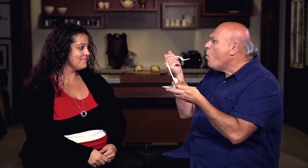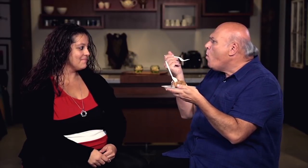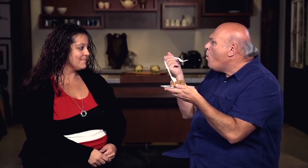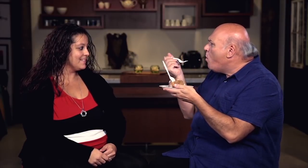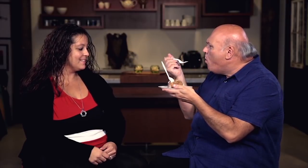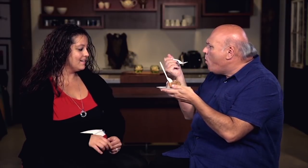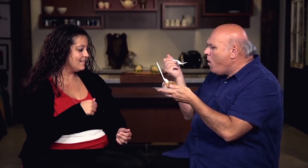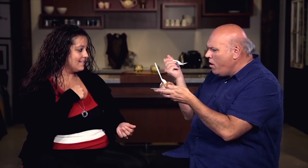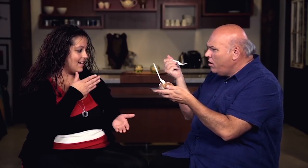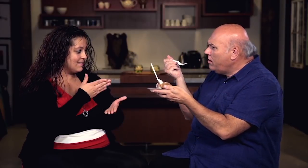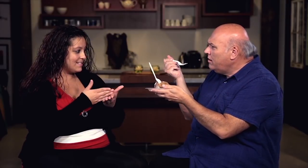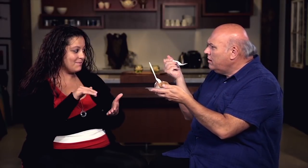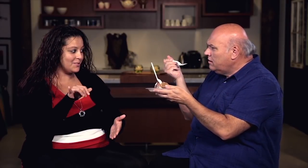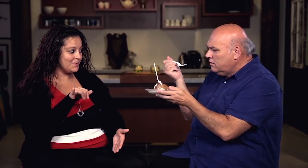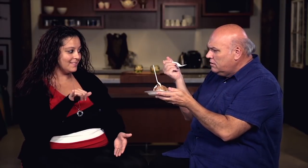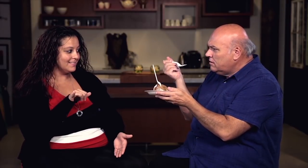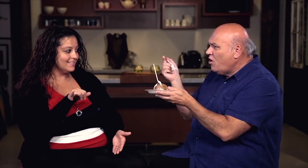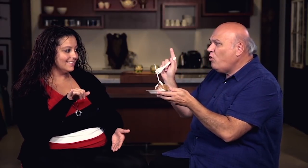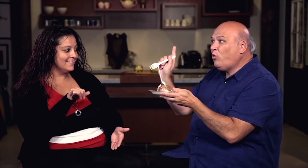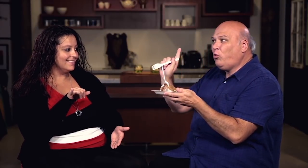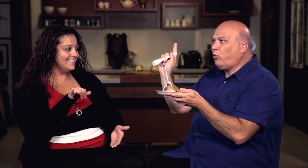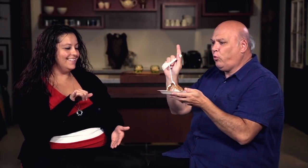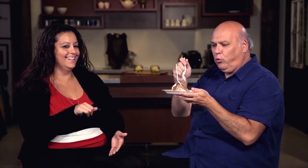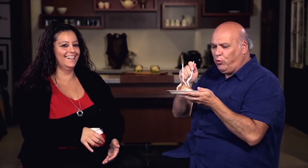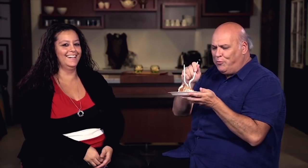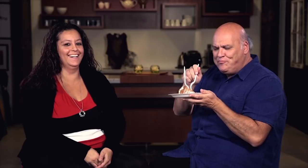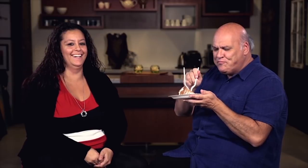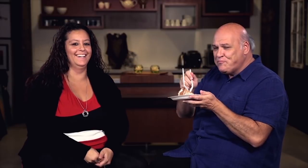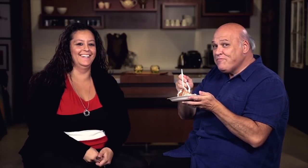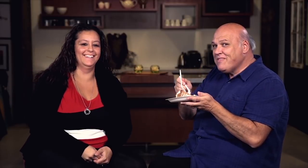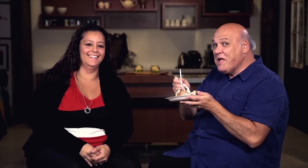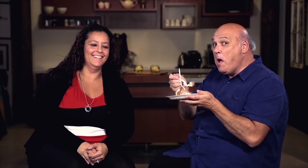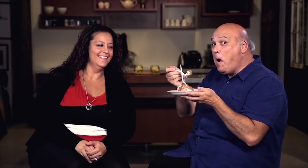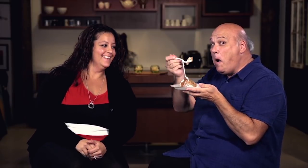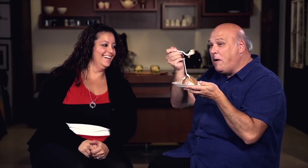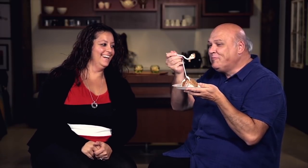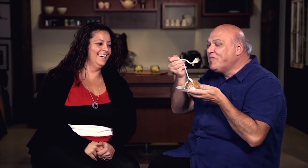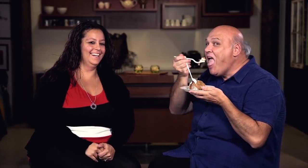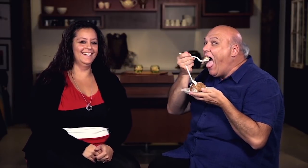Oh, that's good. Can I have some too? No, no!